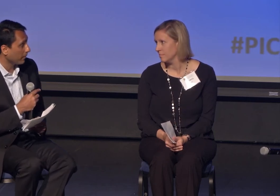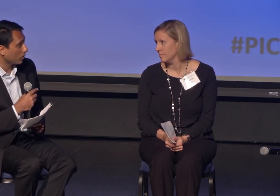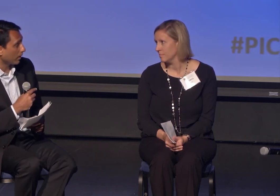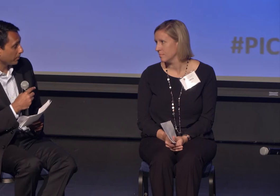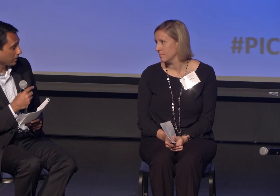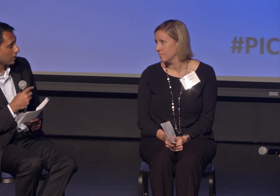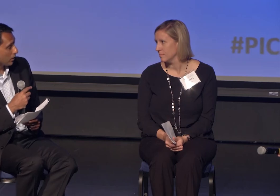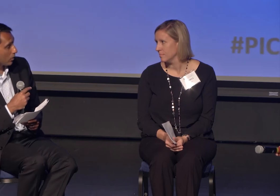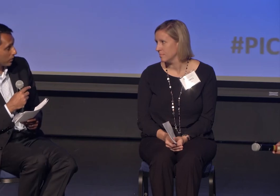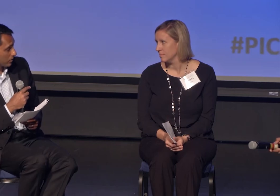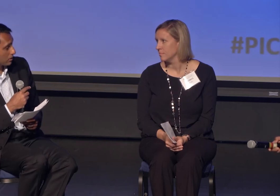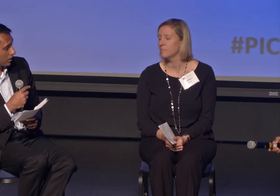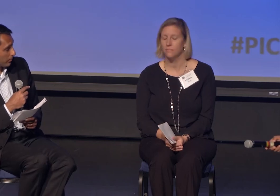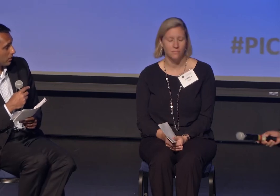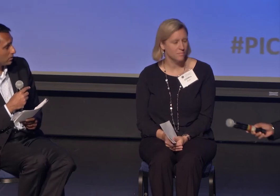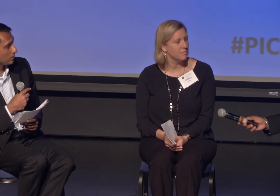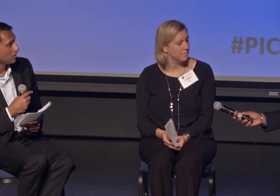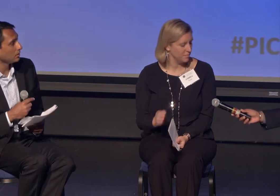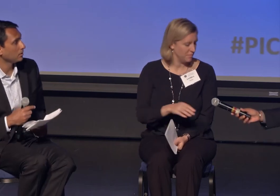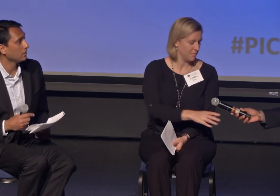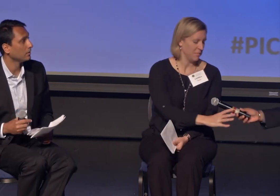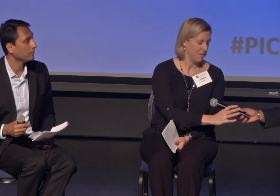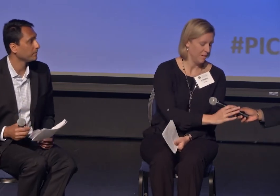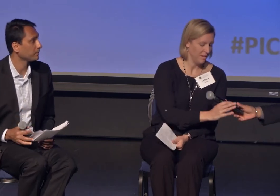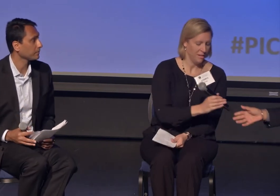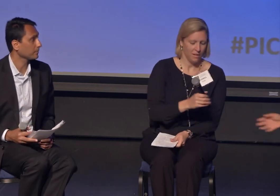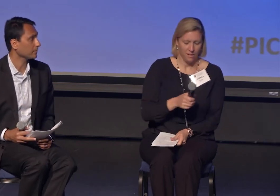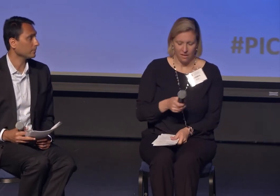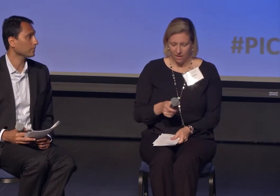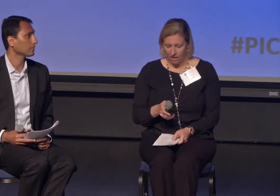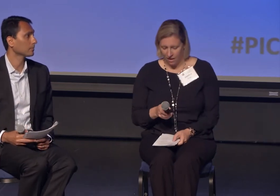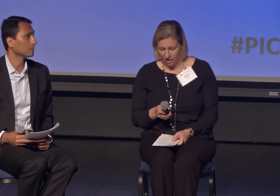who are politically or religiously liberal?